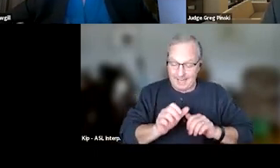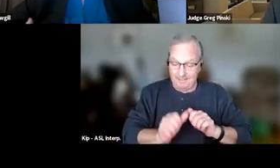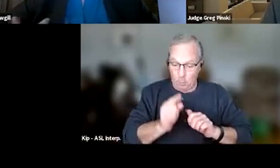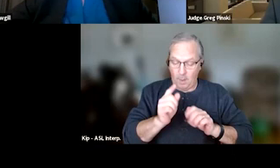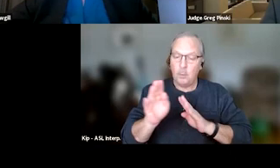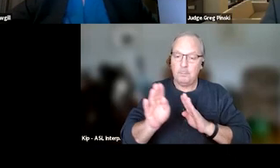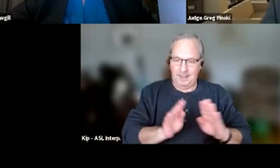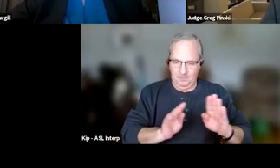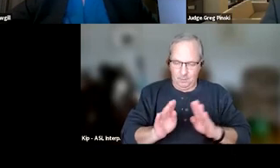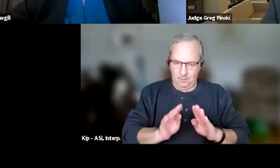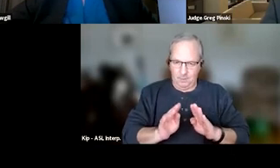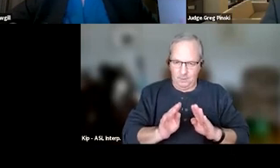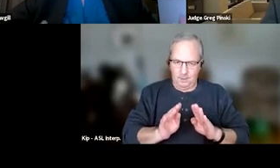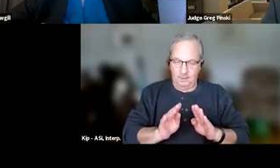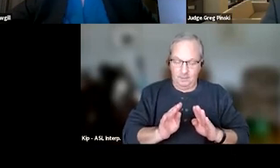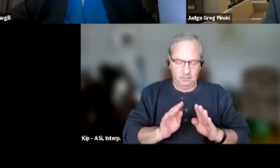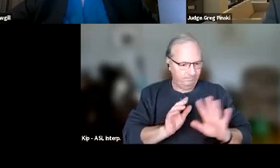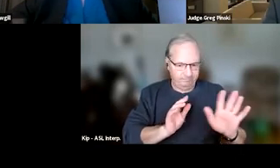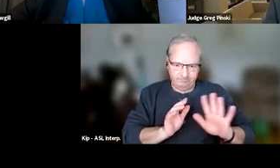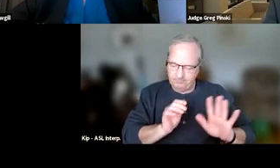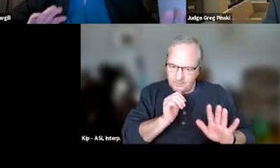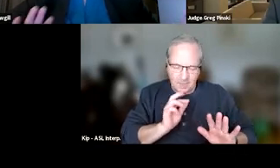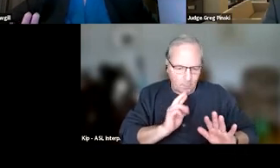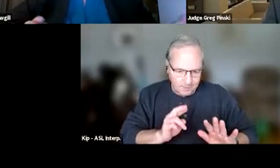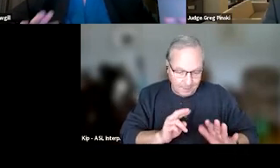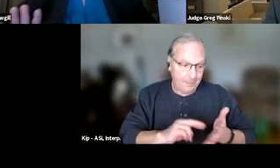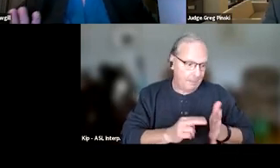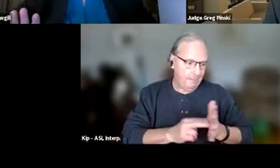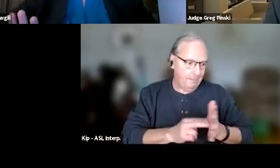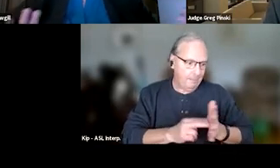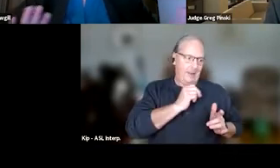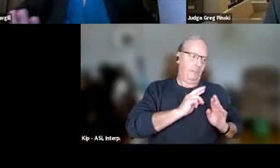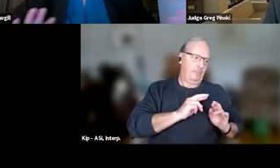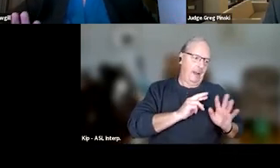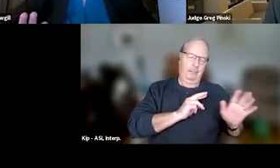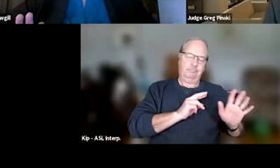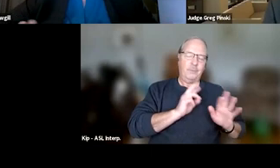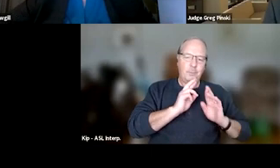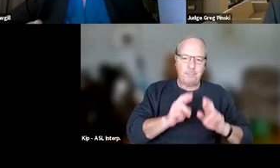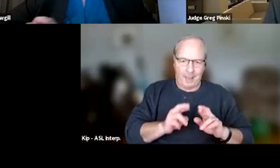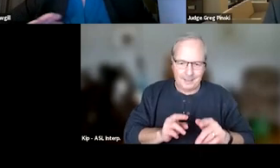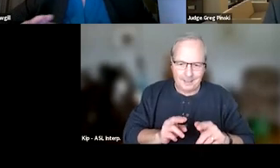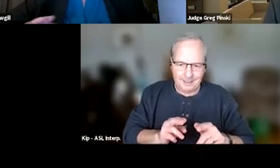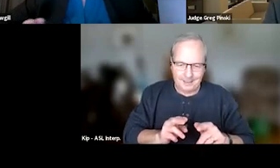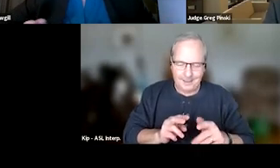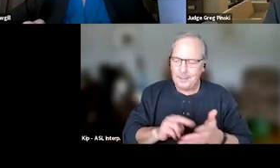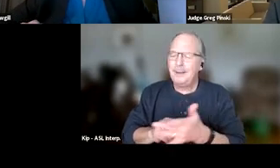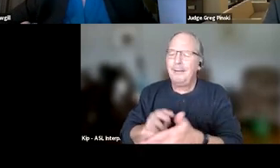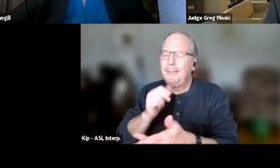If you fail to respond, you're actually responding. You're letting 'em know that it's not important, and you don't really mean it, and they don't really have to do it.